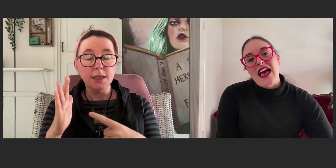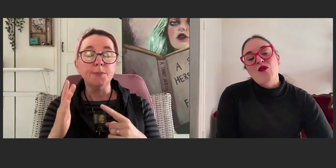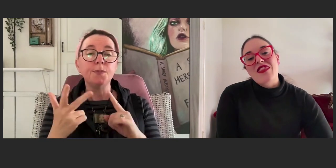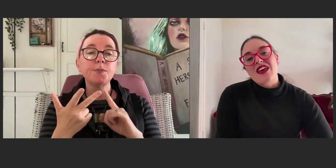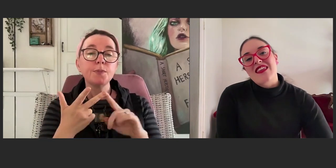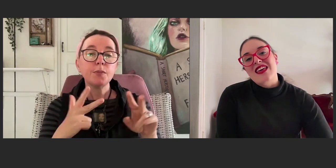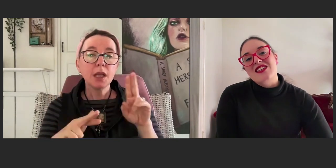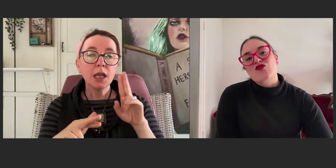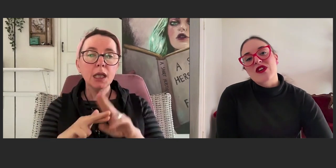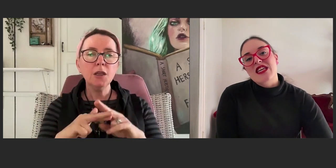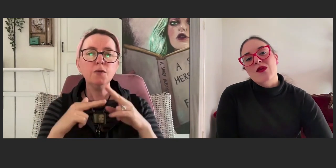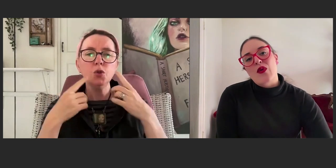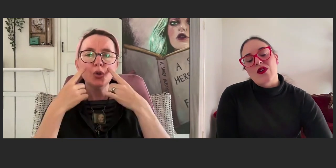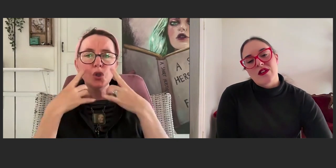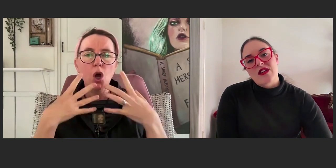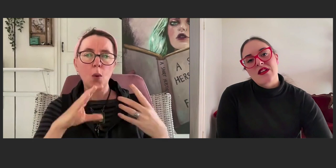And one thing I think is really important